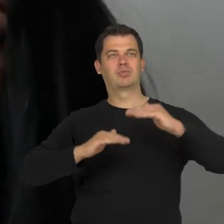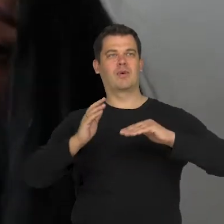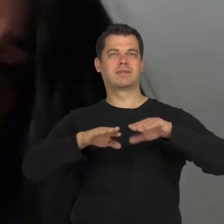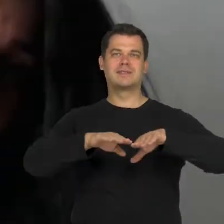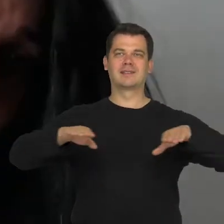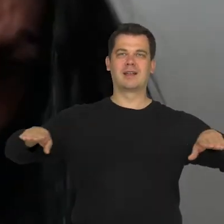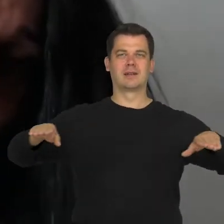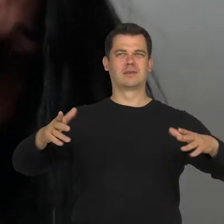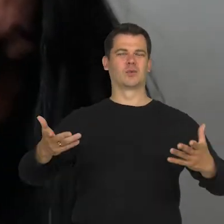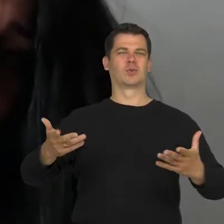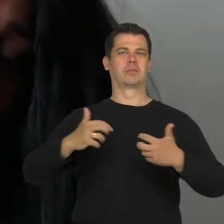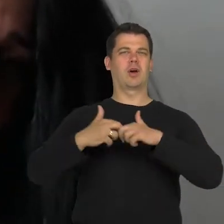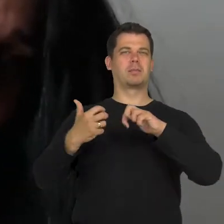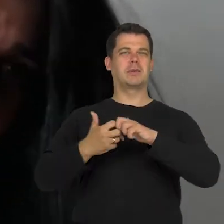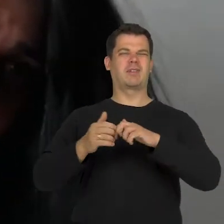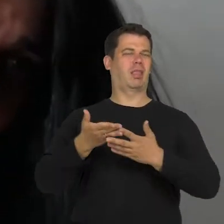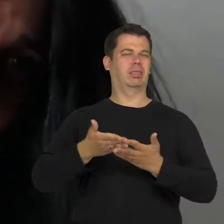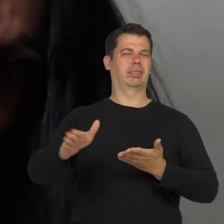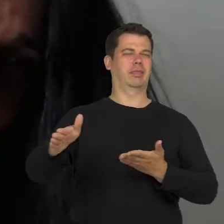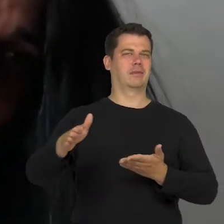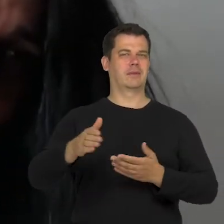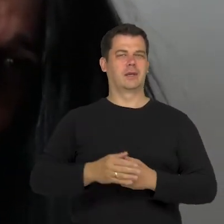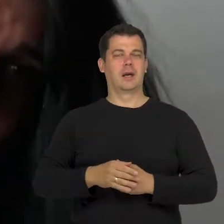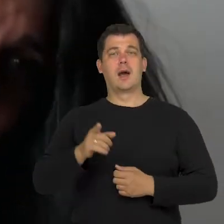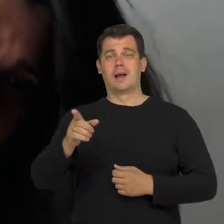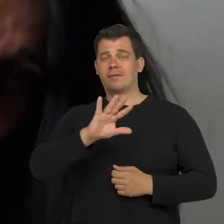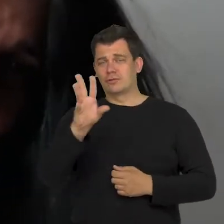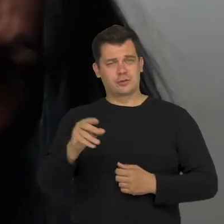But all of this can be changed.